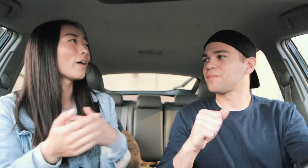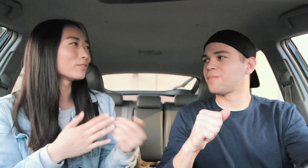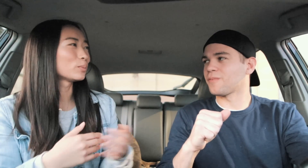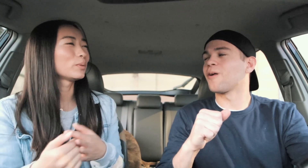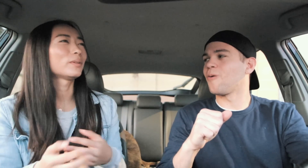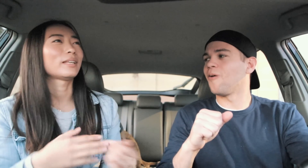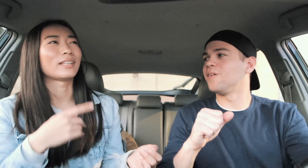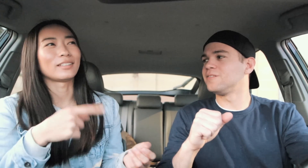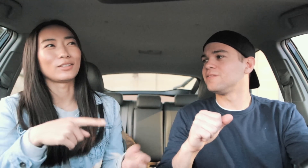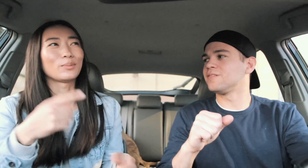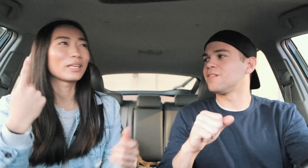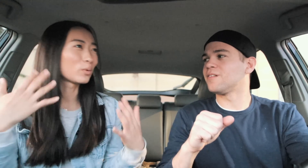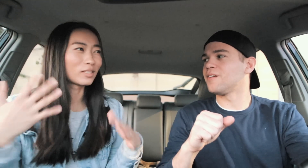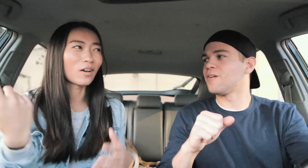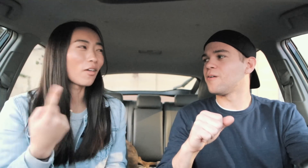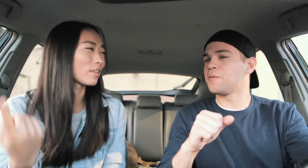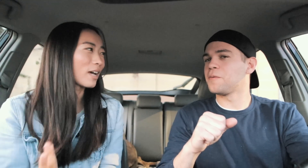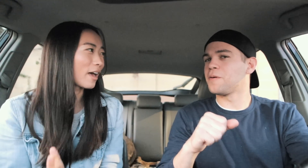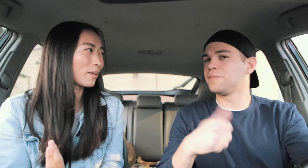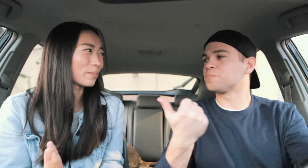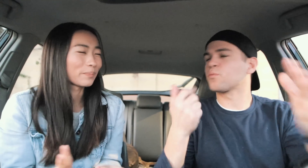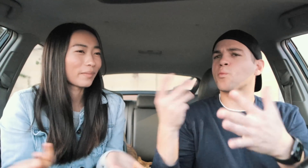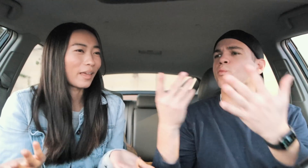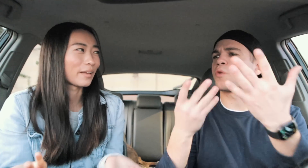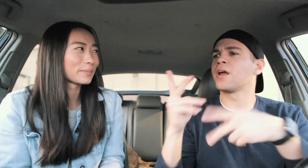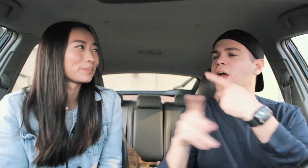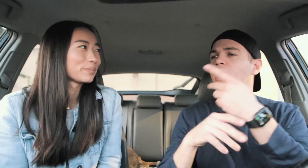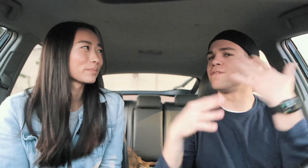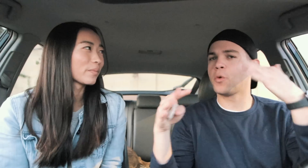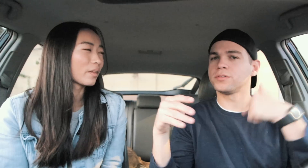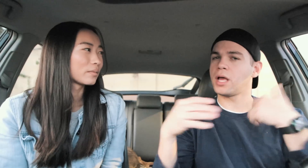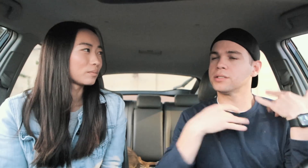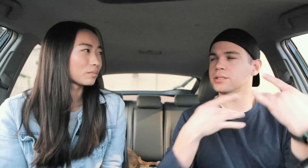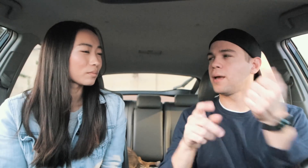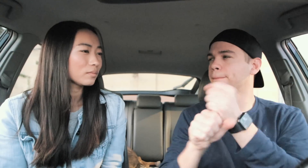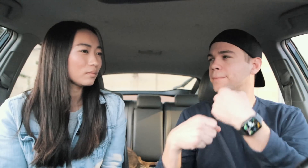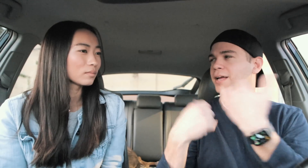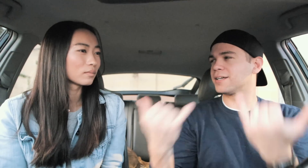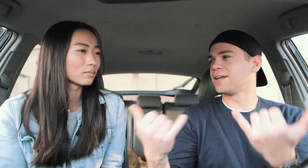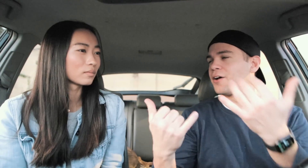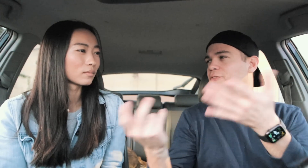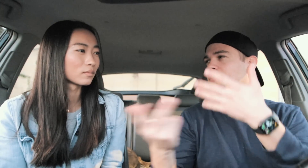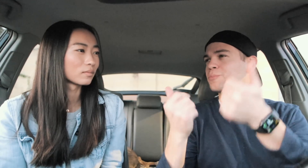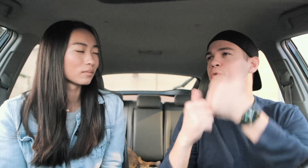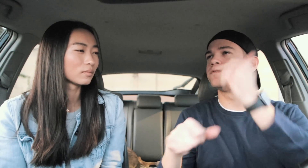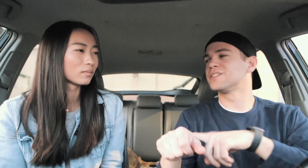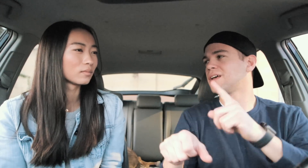comfortable and you make noises all the time what kind of noises do I tend to make now? most of the time